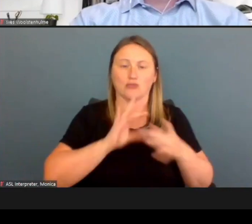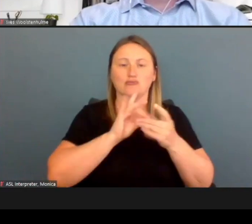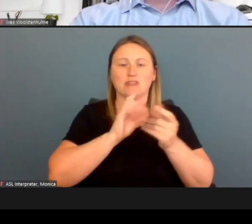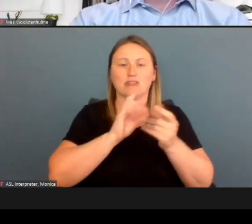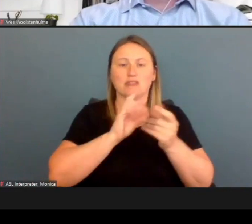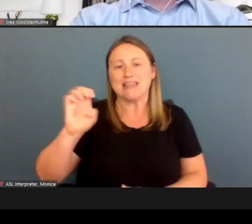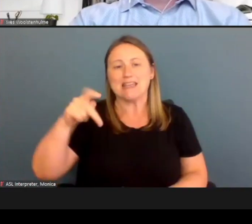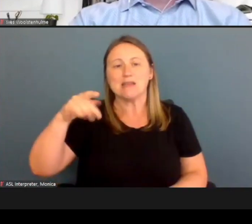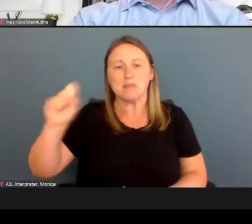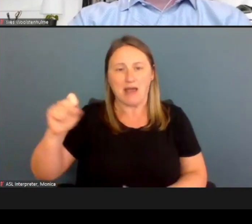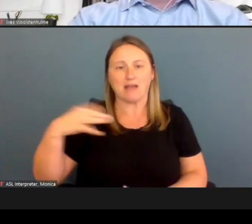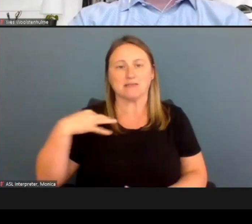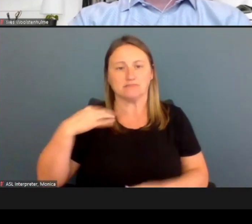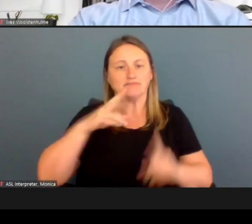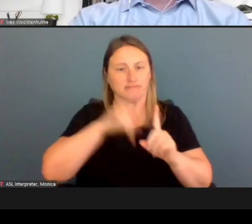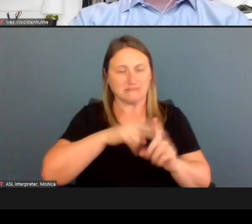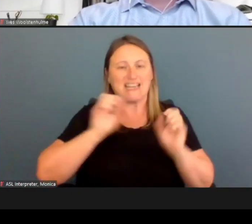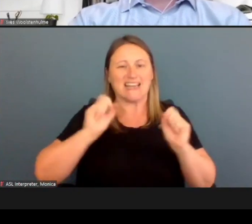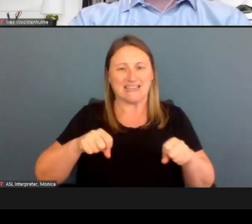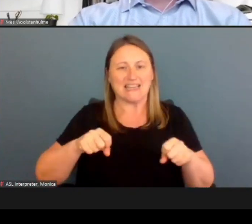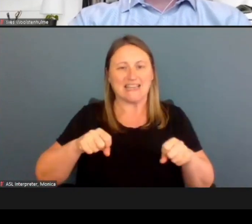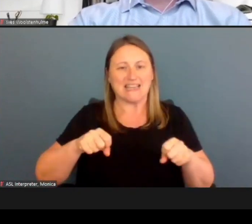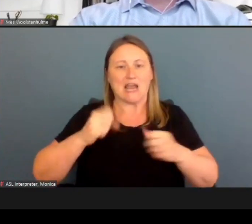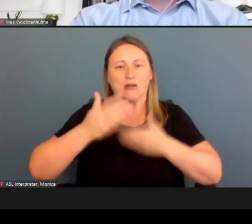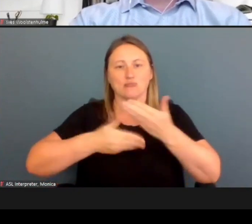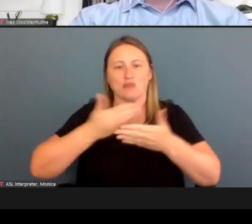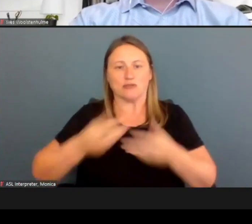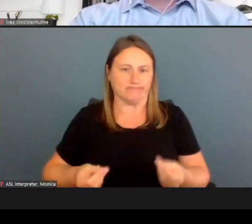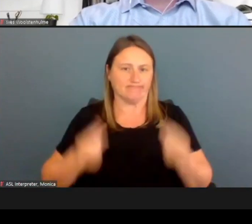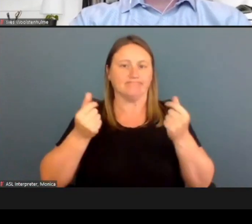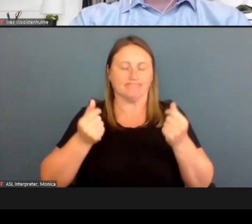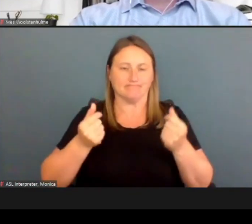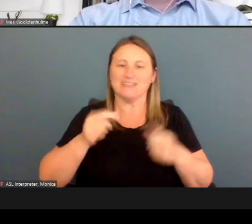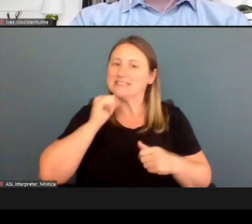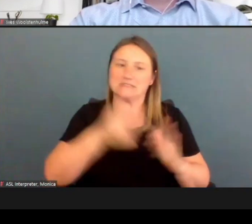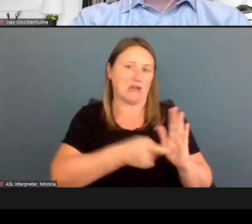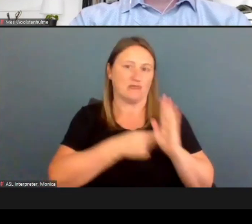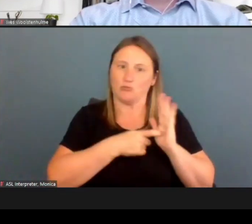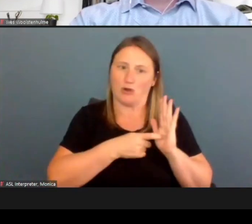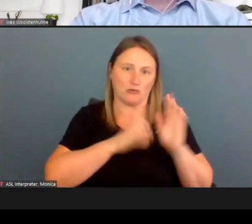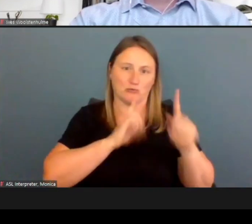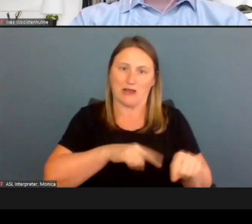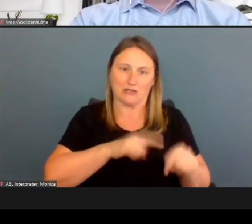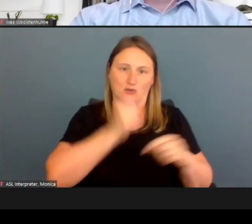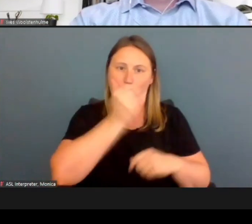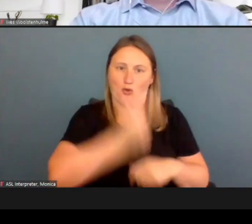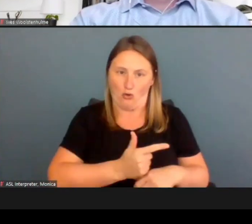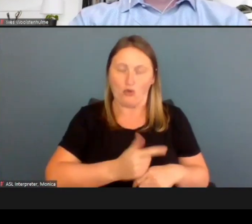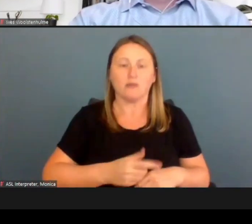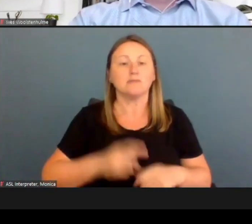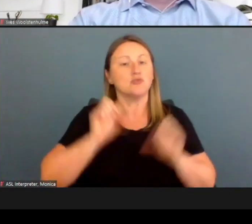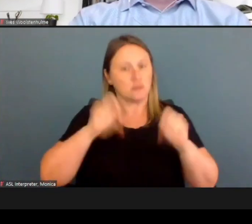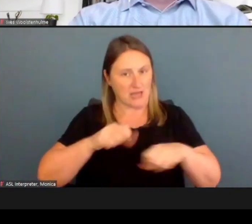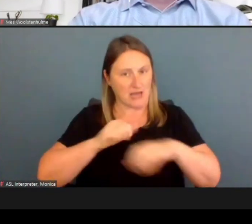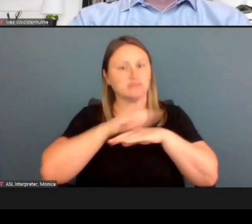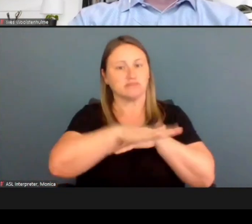so that it is processed more quickly, it is not required. Applications may be submitted with minimal information